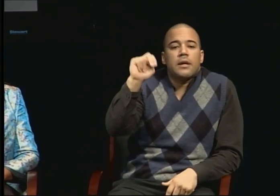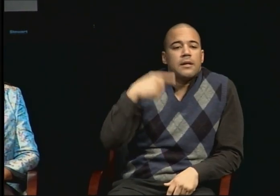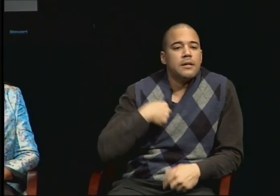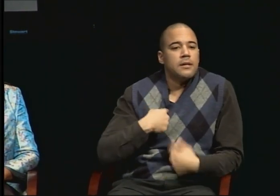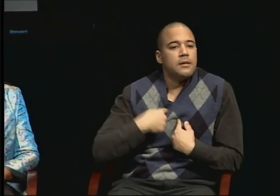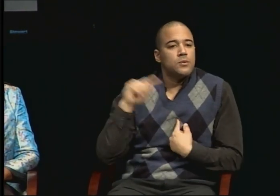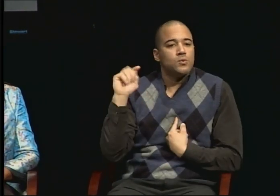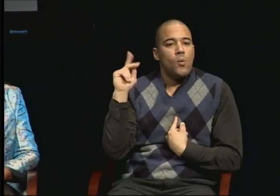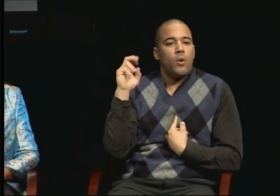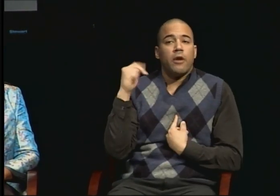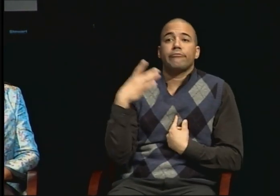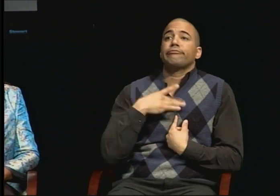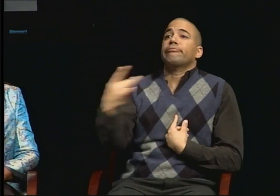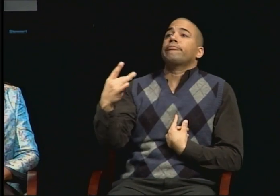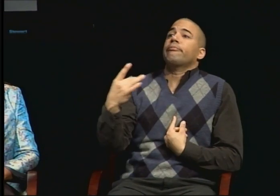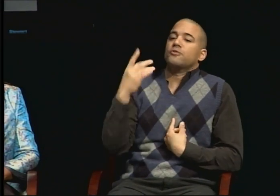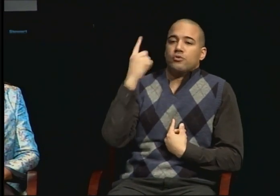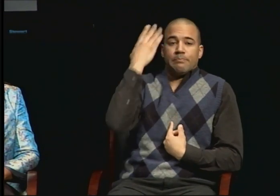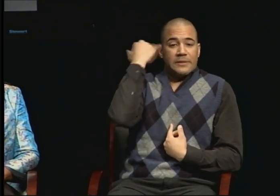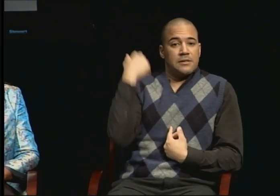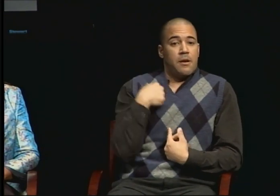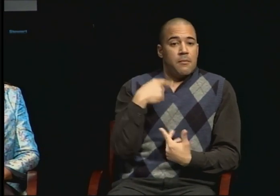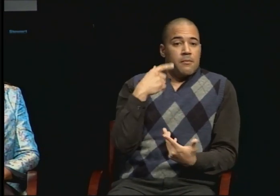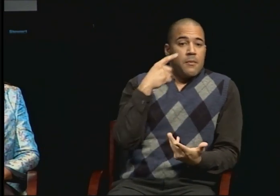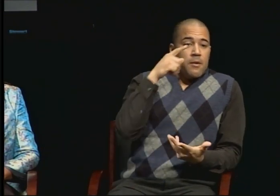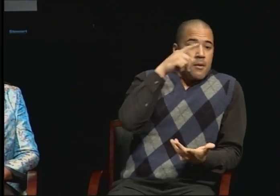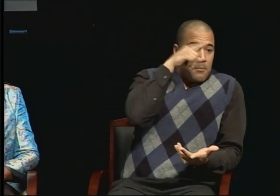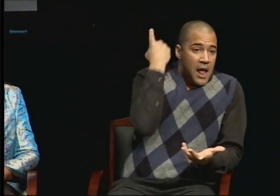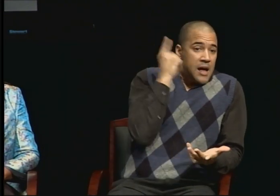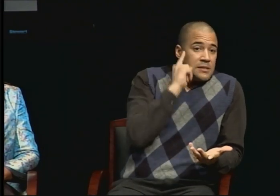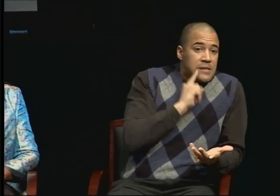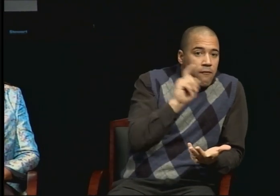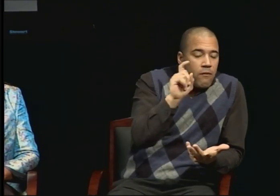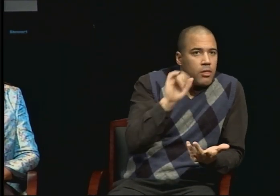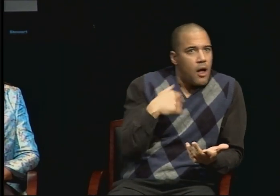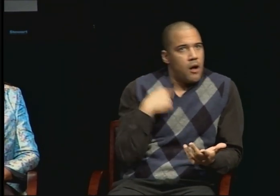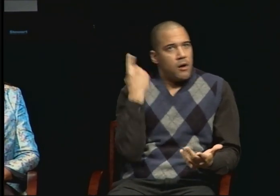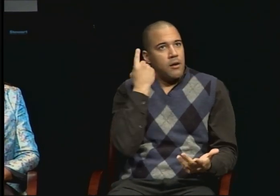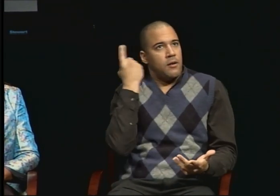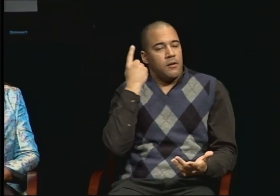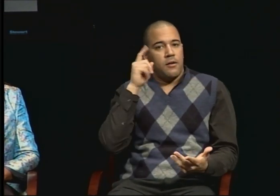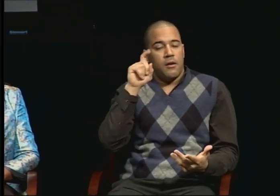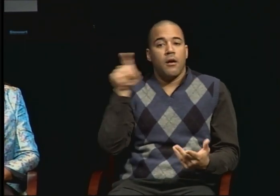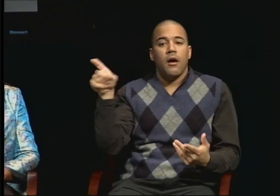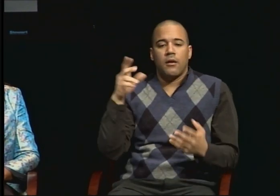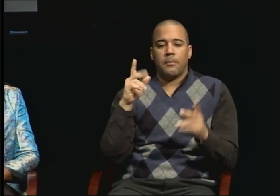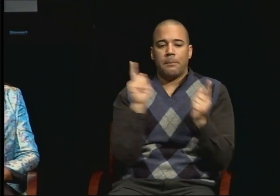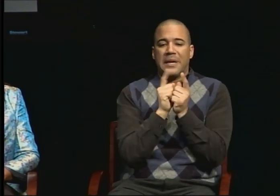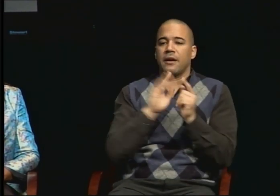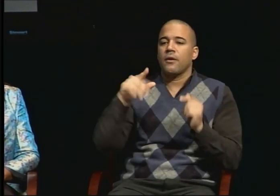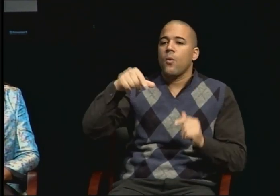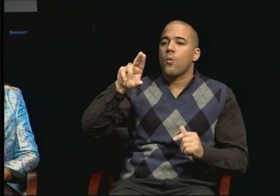I was taken in merely just for them to meet their quotas because I was black and deaf so they needed to meet the diversity quotas.